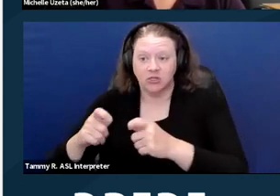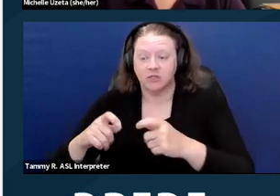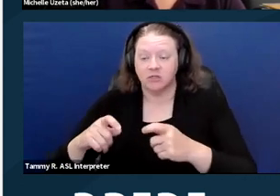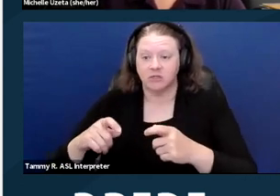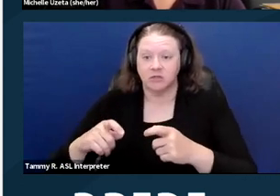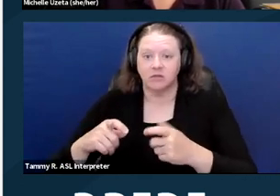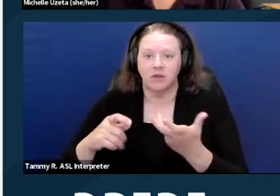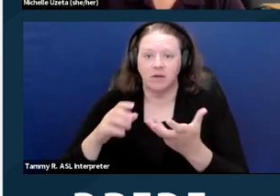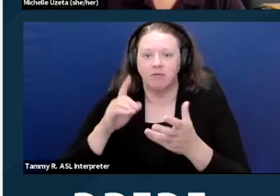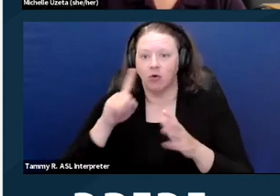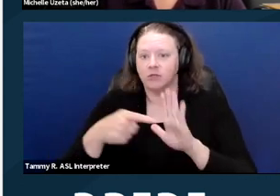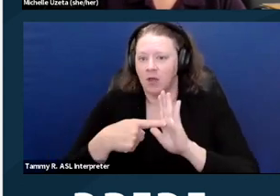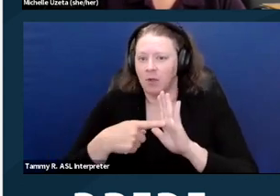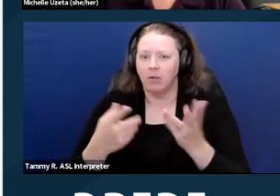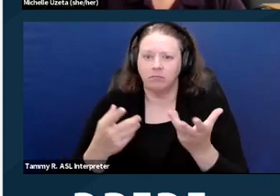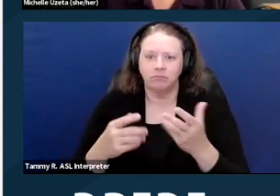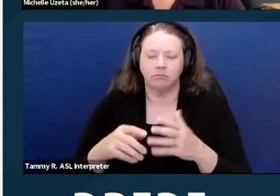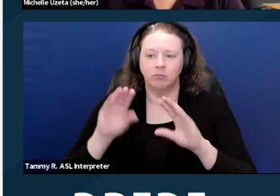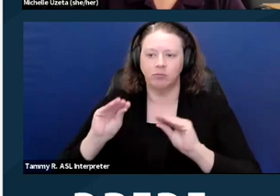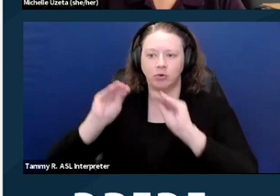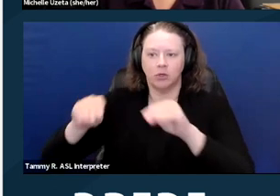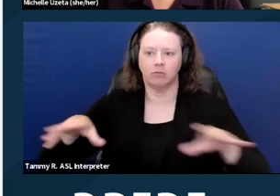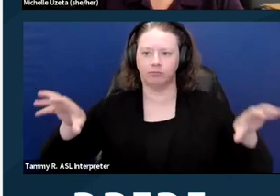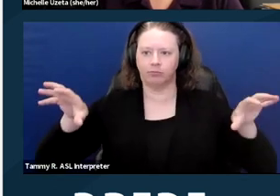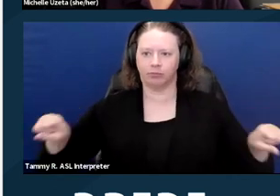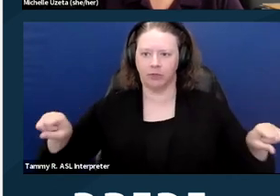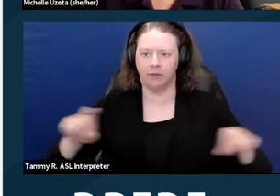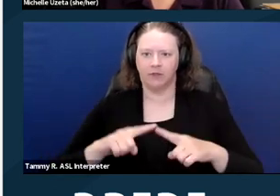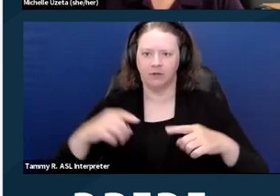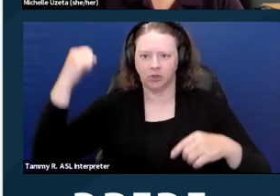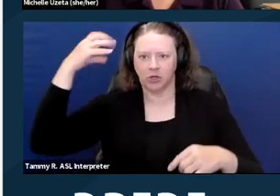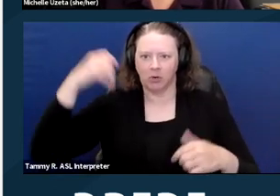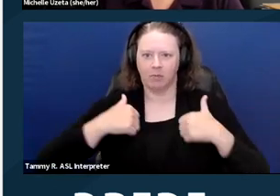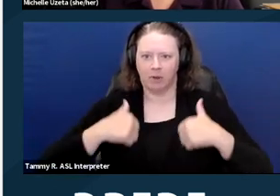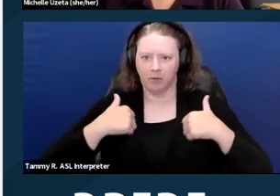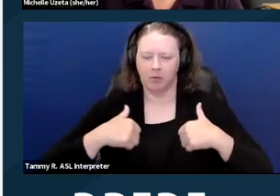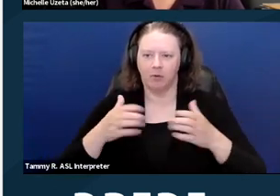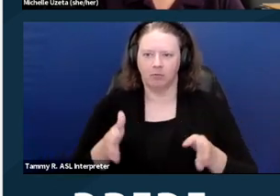installation of a grab bar, adding a ramp to make the entrance to your unit accessible,